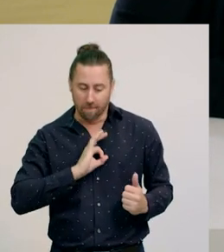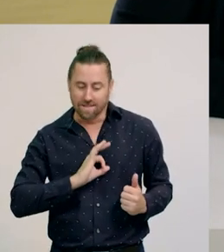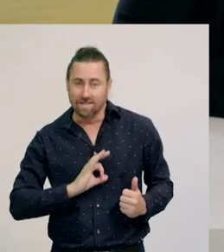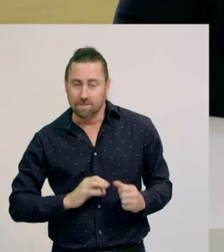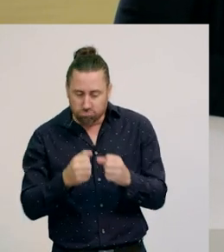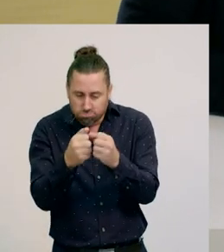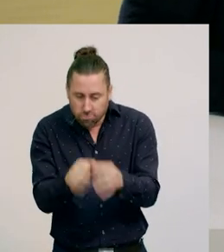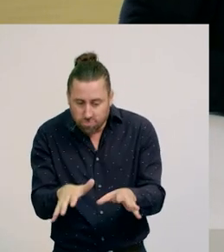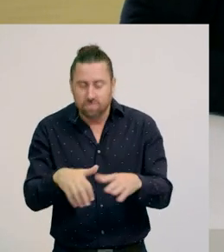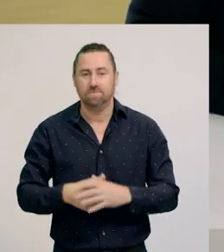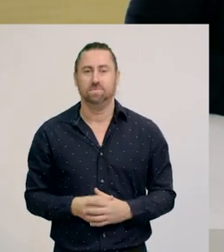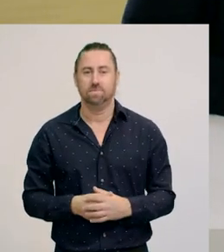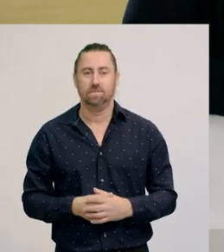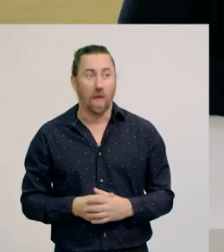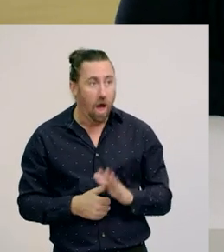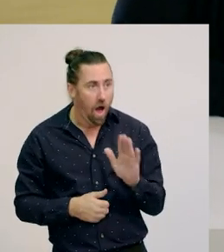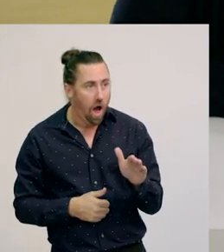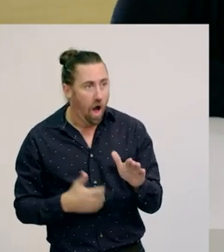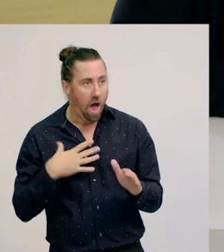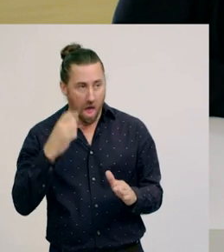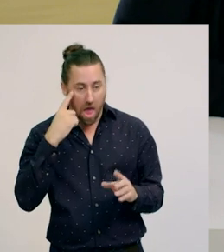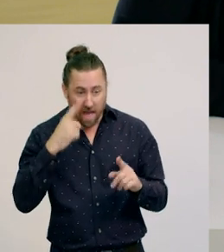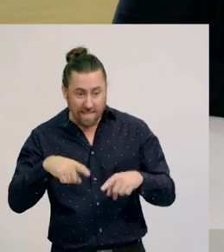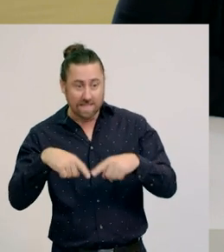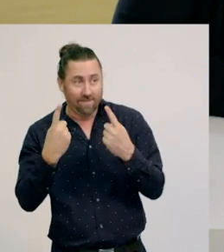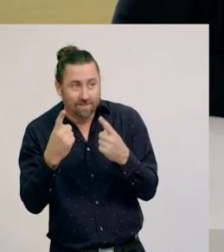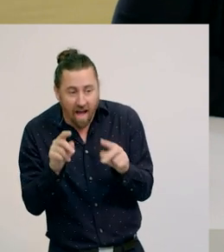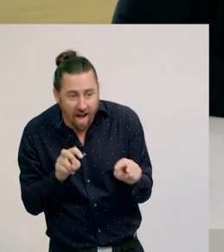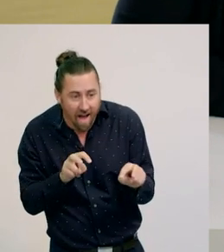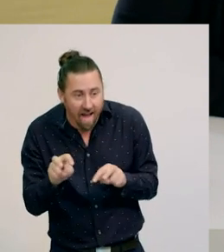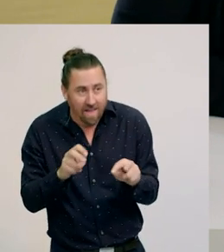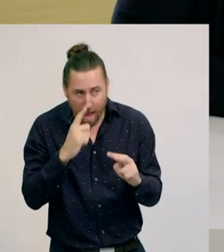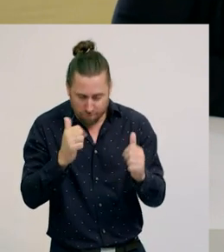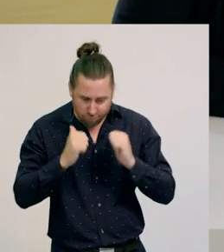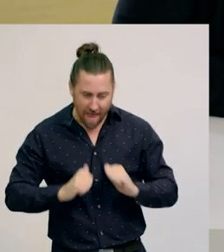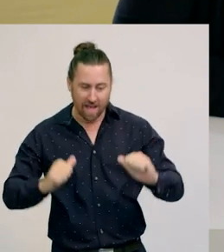Hey, Monique, let’s try another activity that helps us to practise subitising.